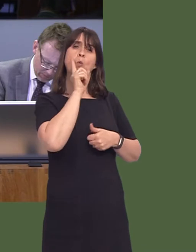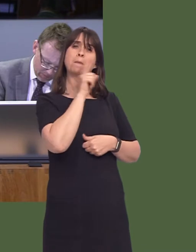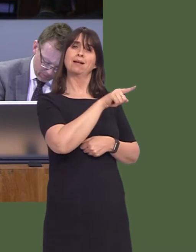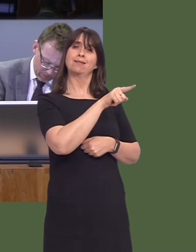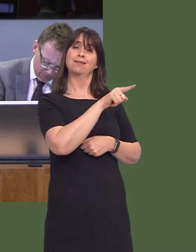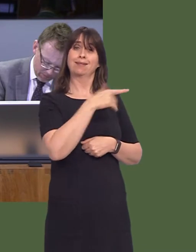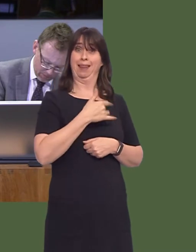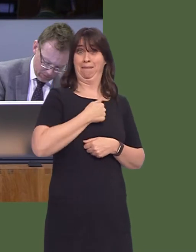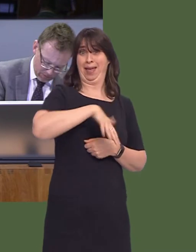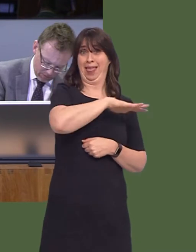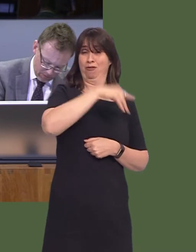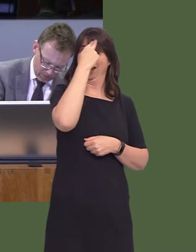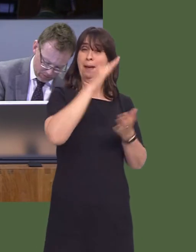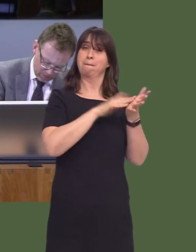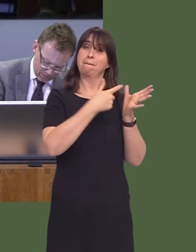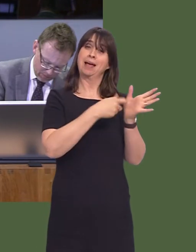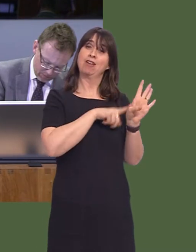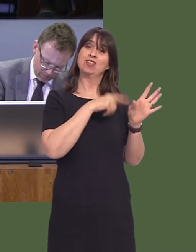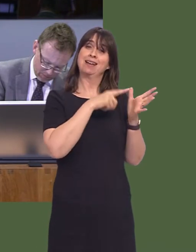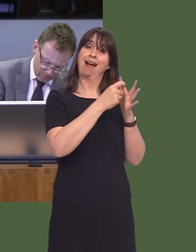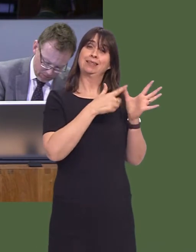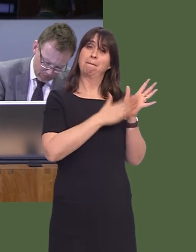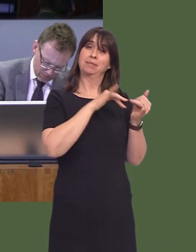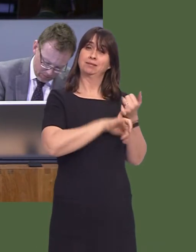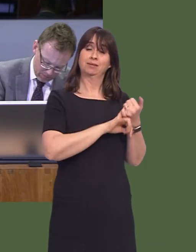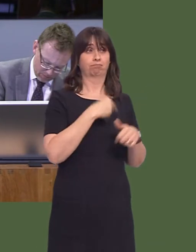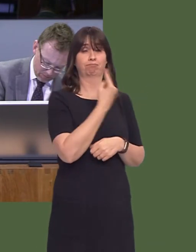a constituent of mine in west Wales, for the work that she undertakes through the Rotary-backed